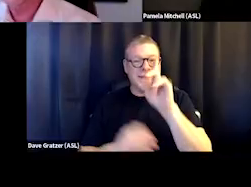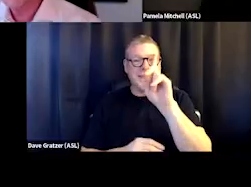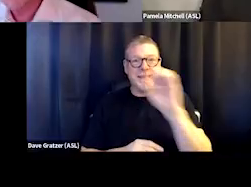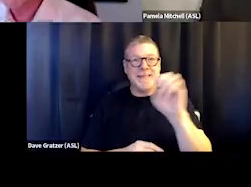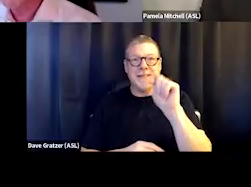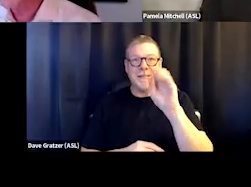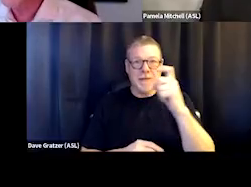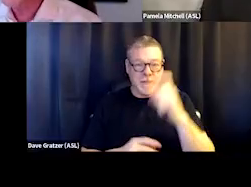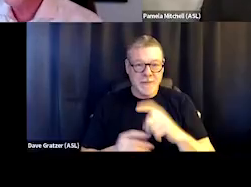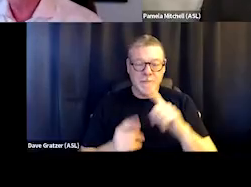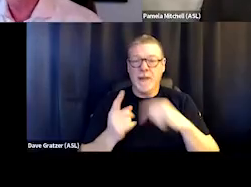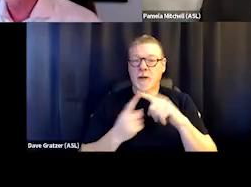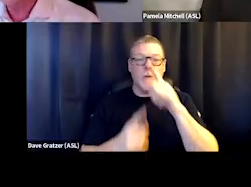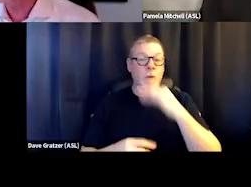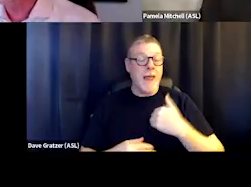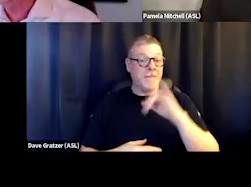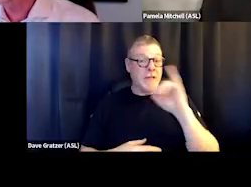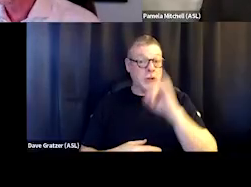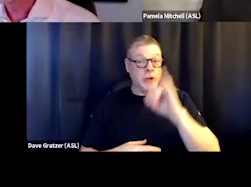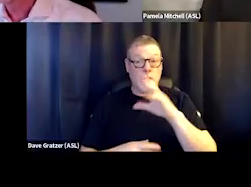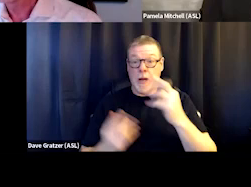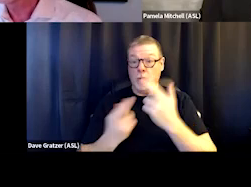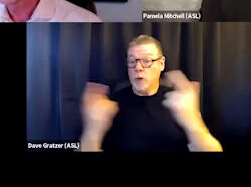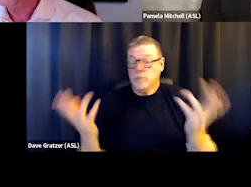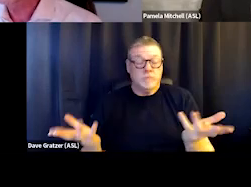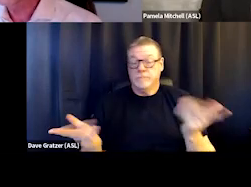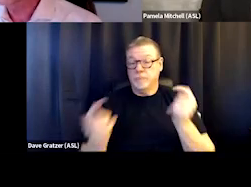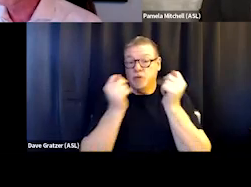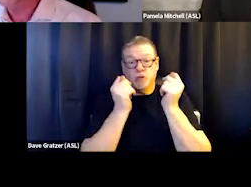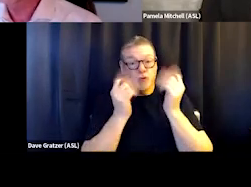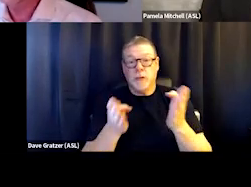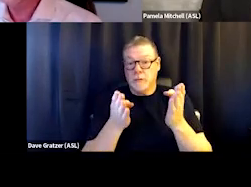If you didn't have commercial insurance and resources, then you were often in a bind.